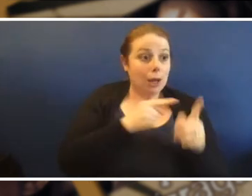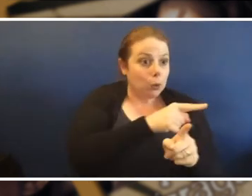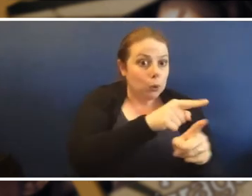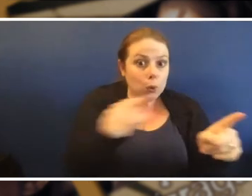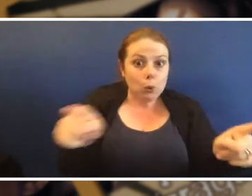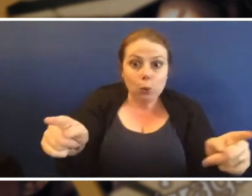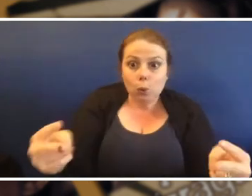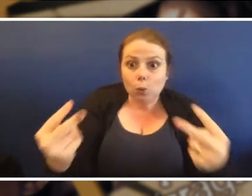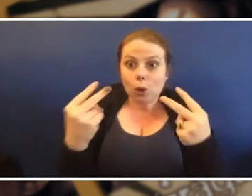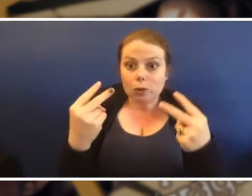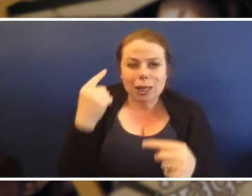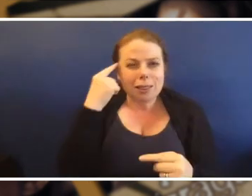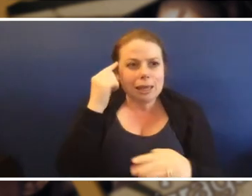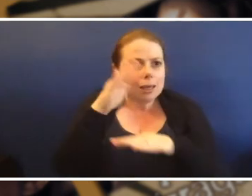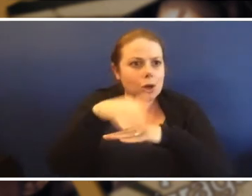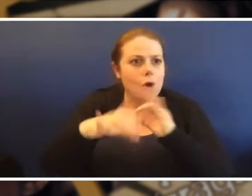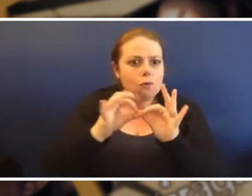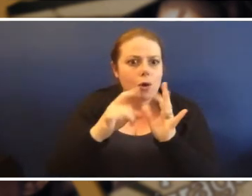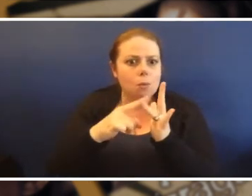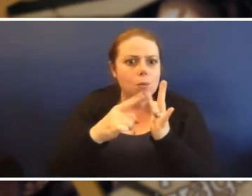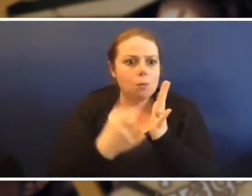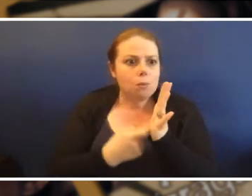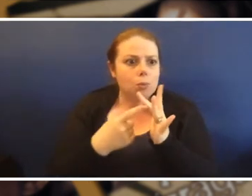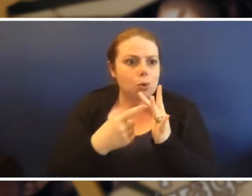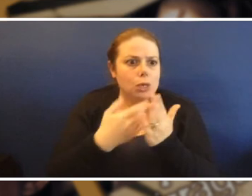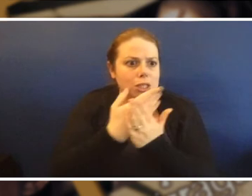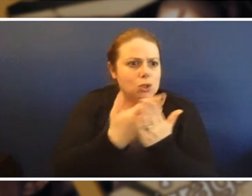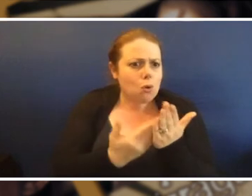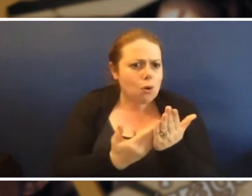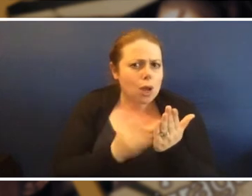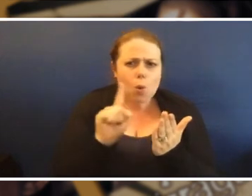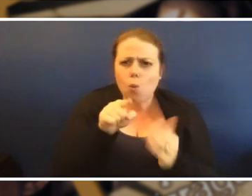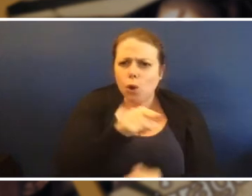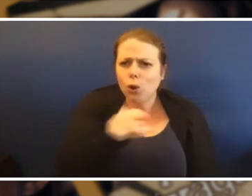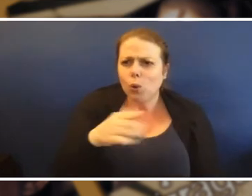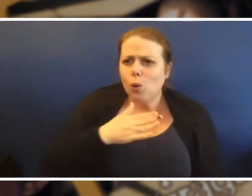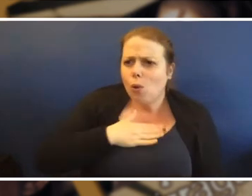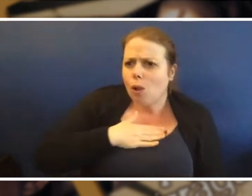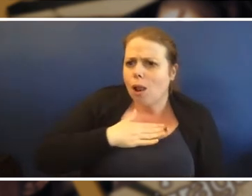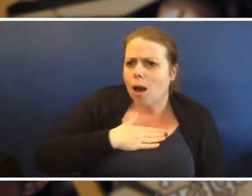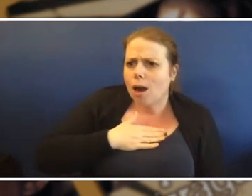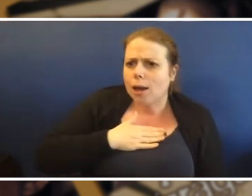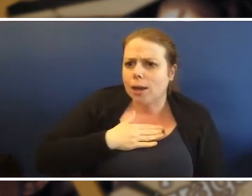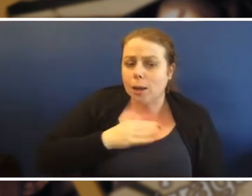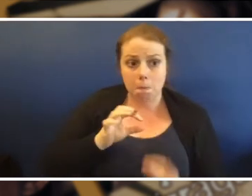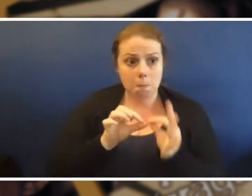and all the bits that you loved about it, was it the way he used his voice or how he used certain